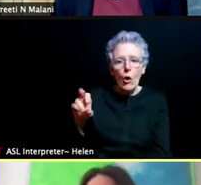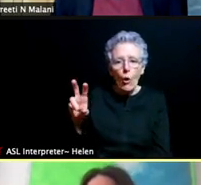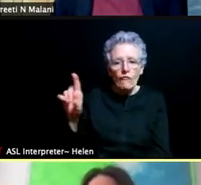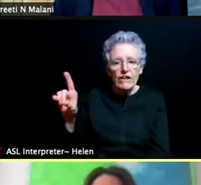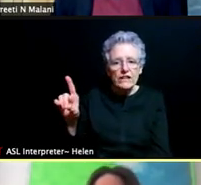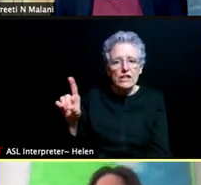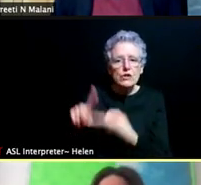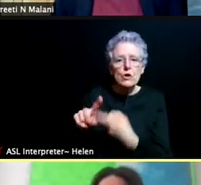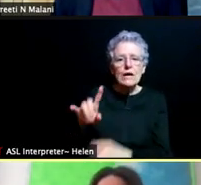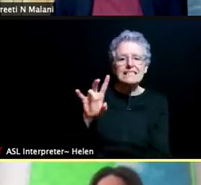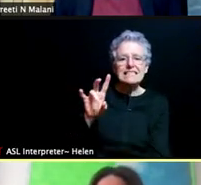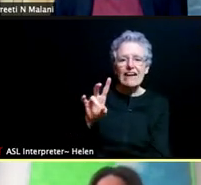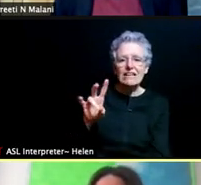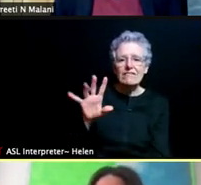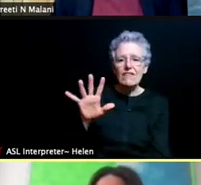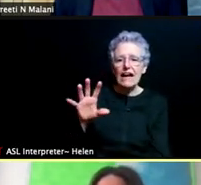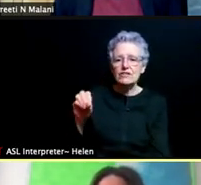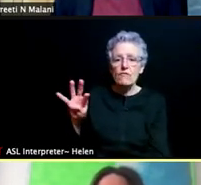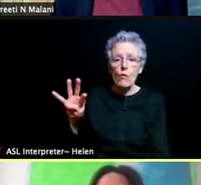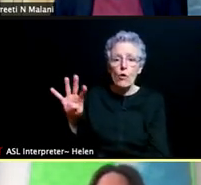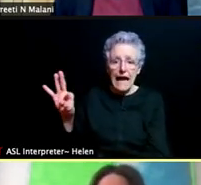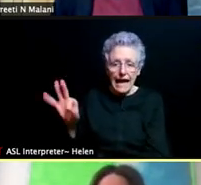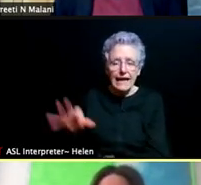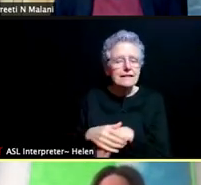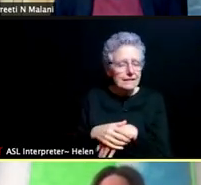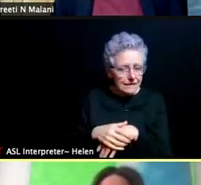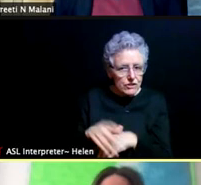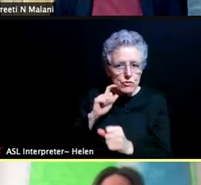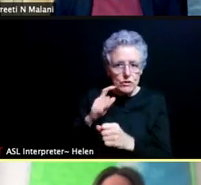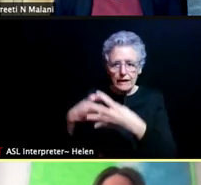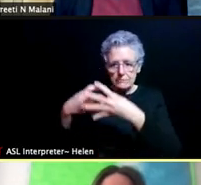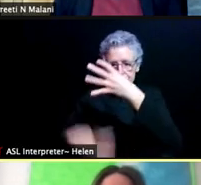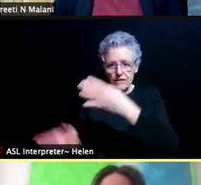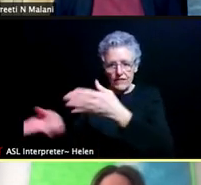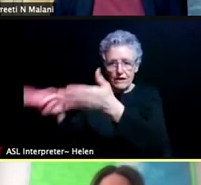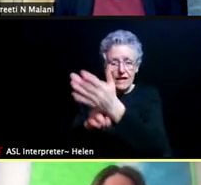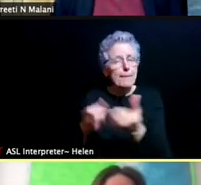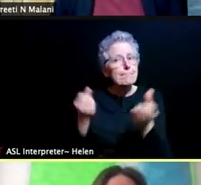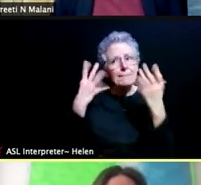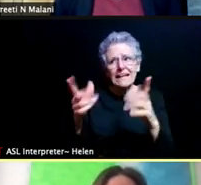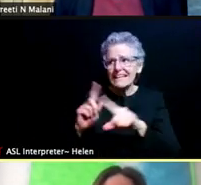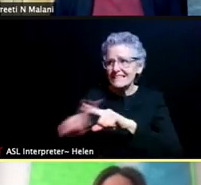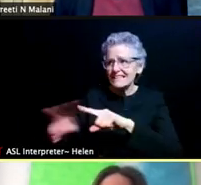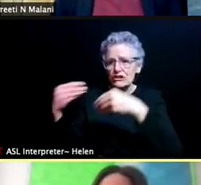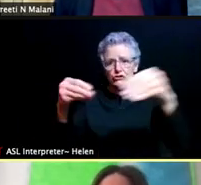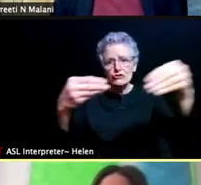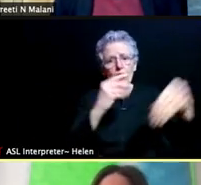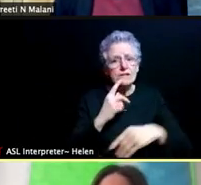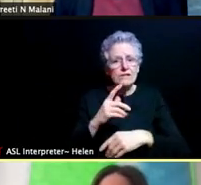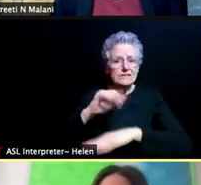and a lot of other retail pharmacies. So there are options. I think this jives with the state's goal to try